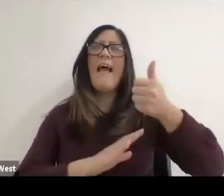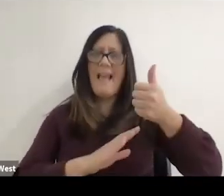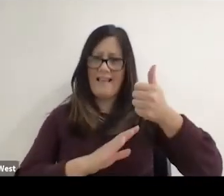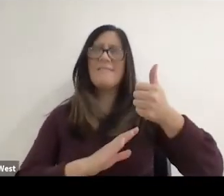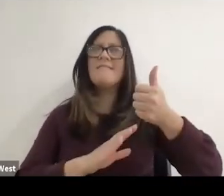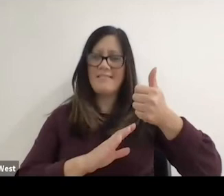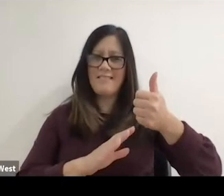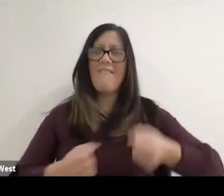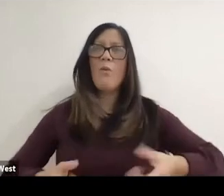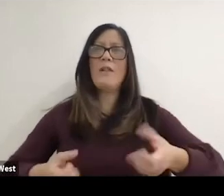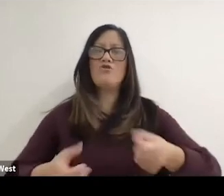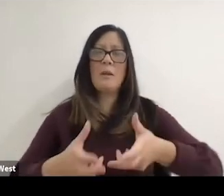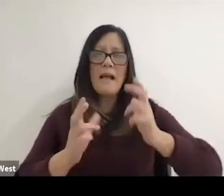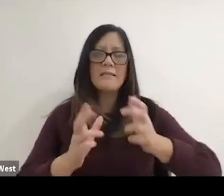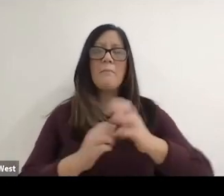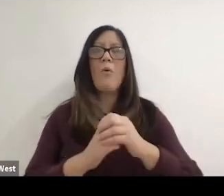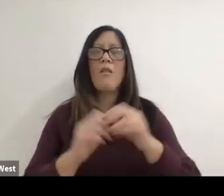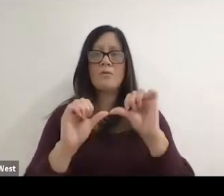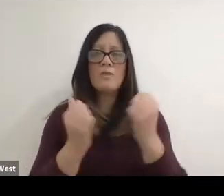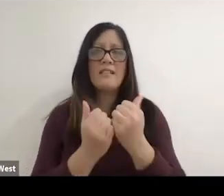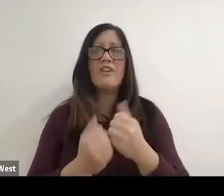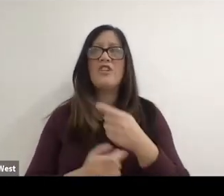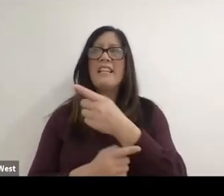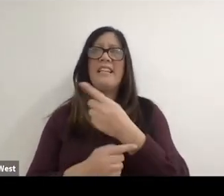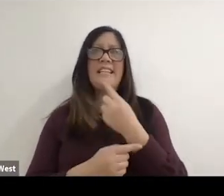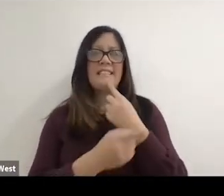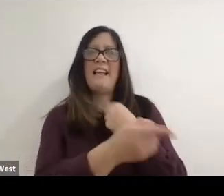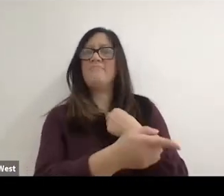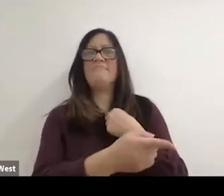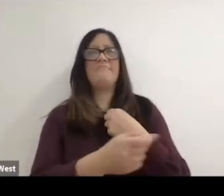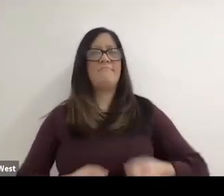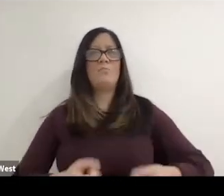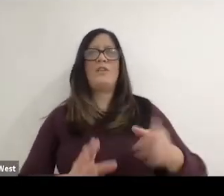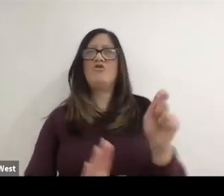and he had specifically. Targeted wheelchair tennis as a non